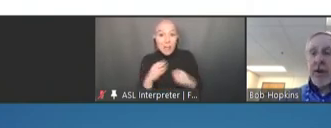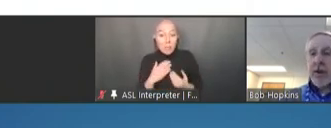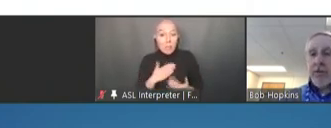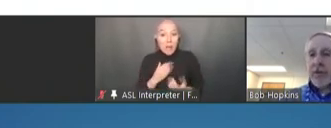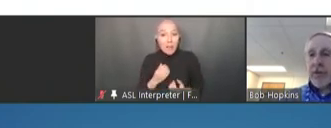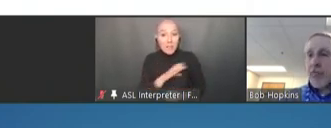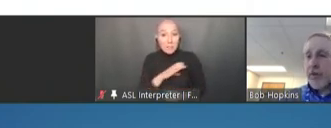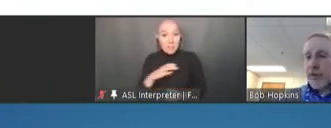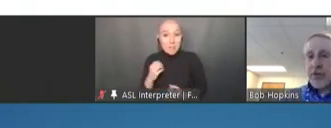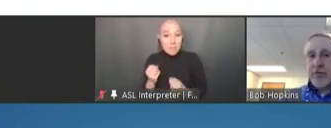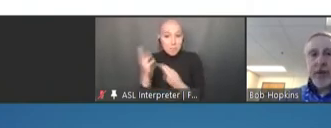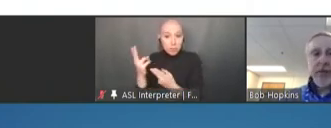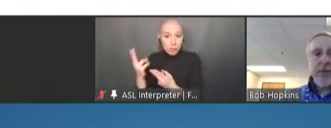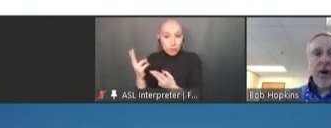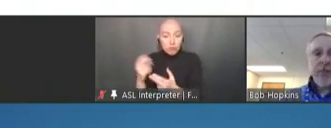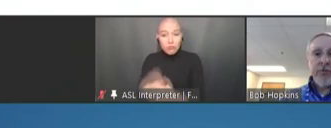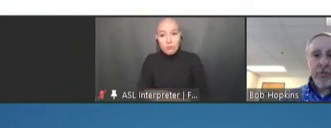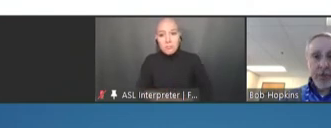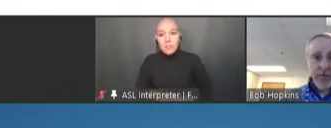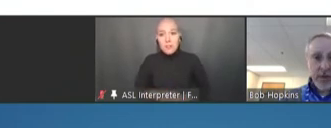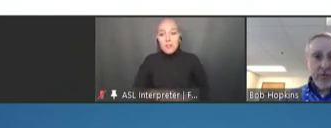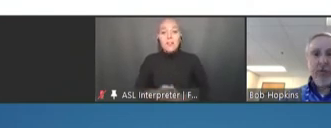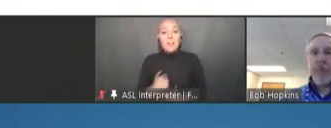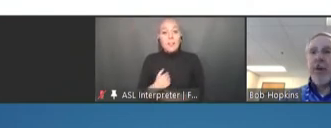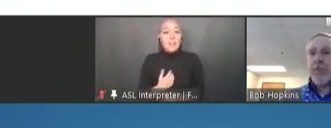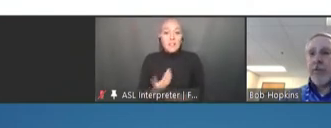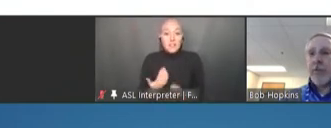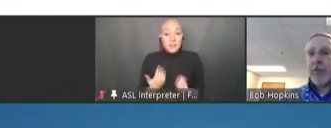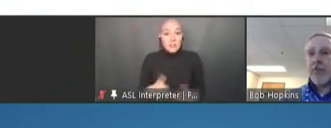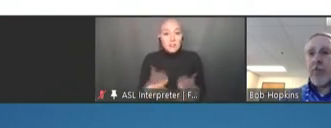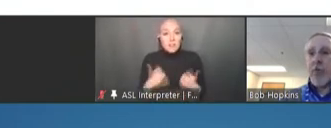have had the privilege of being involved with some of these teams to develop some of these reports.